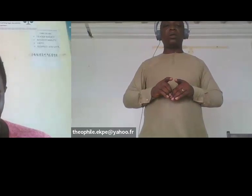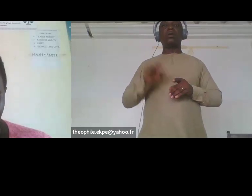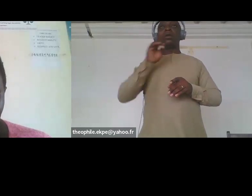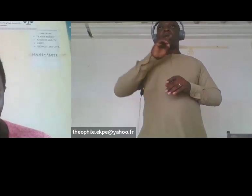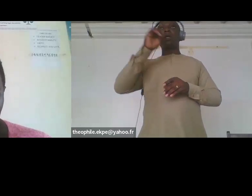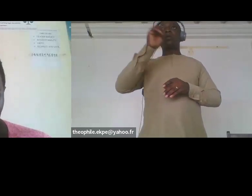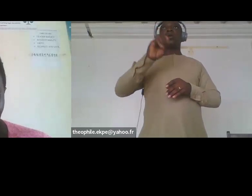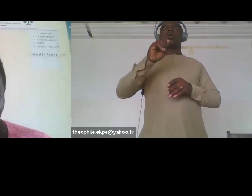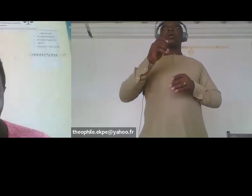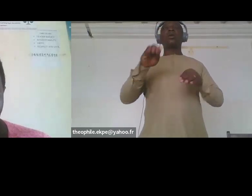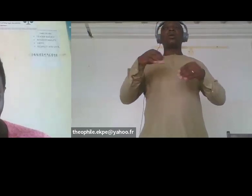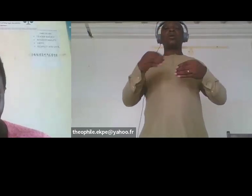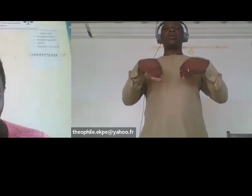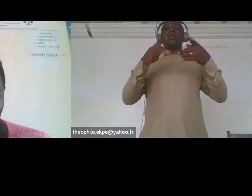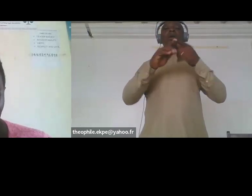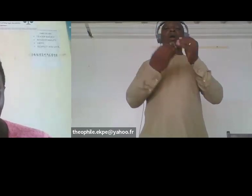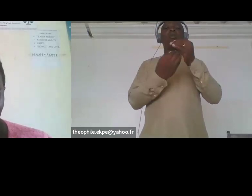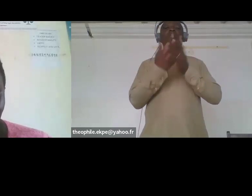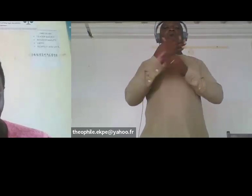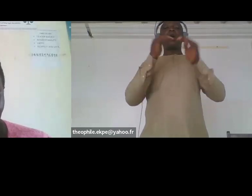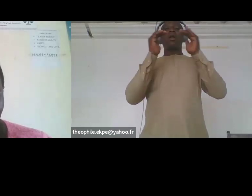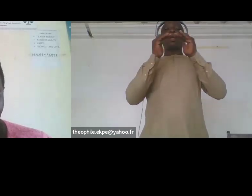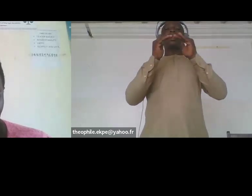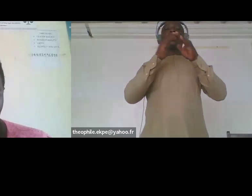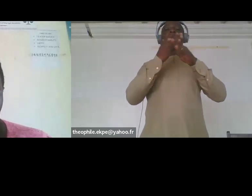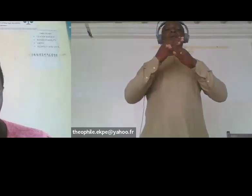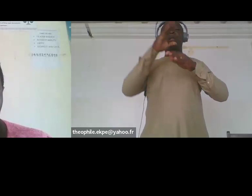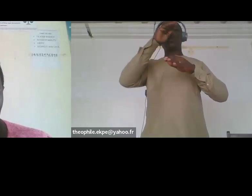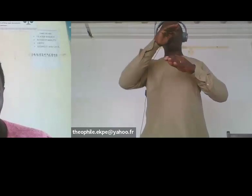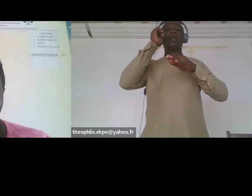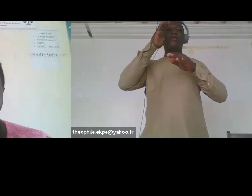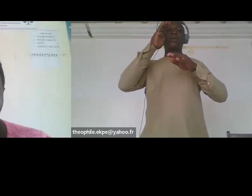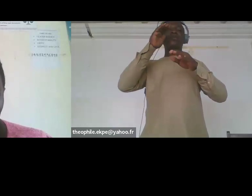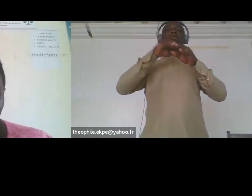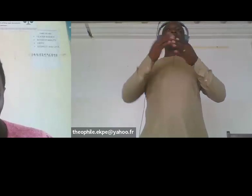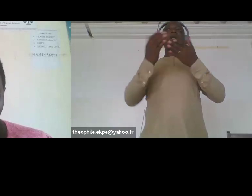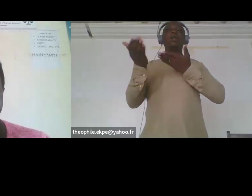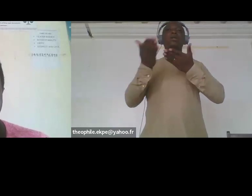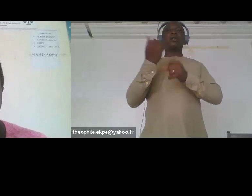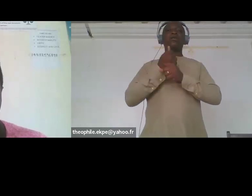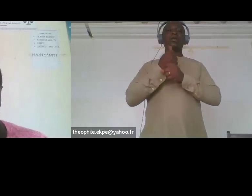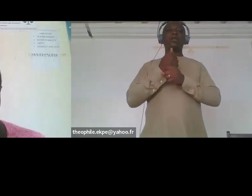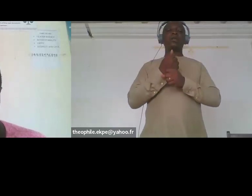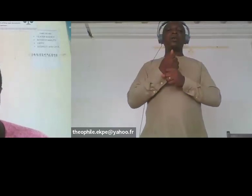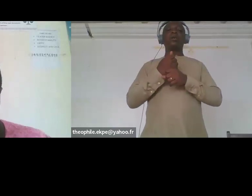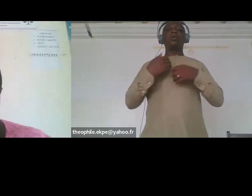gender equality in health services including sexual and reproductive health